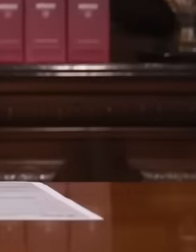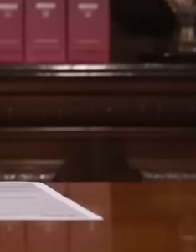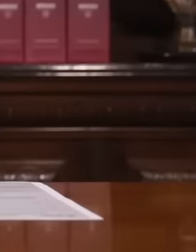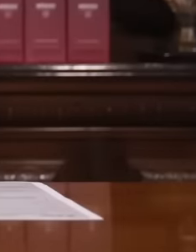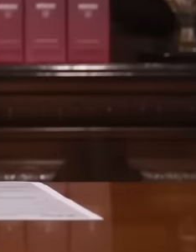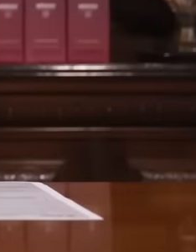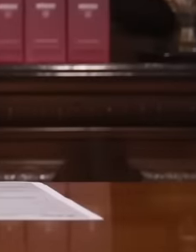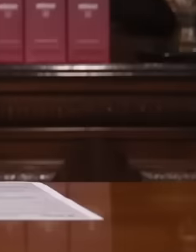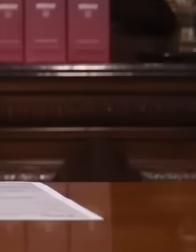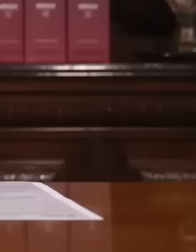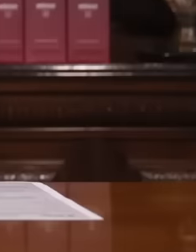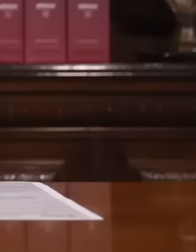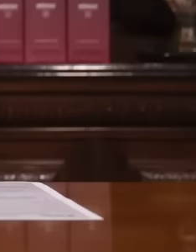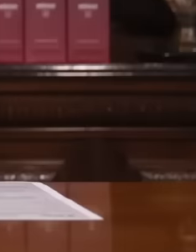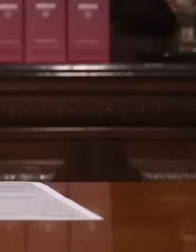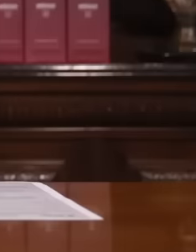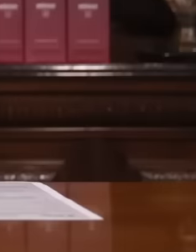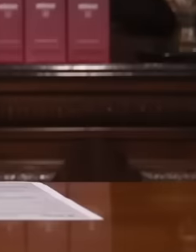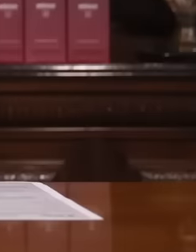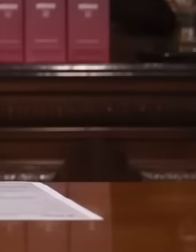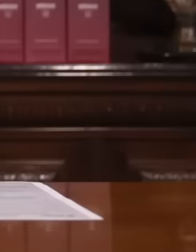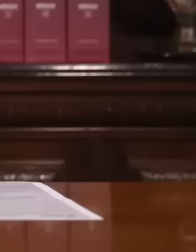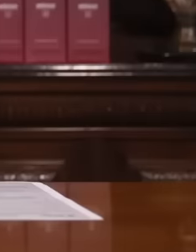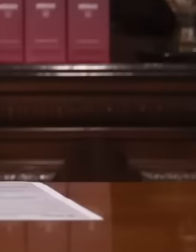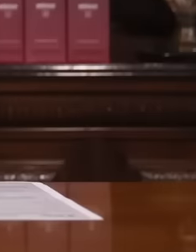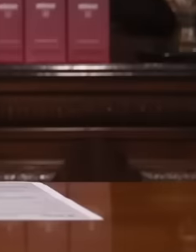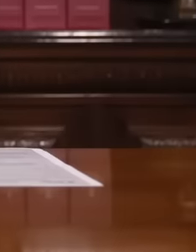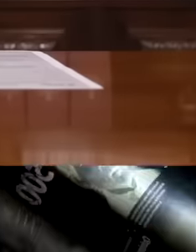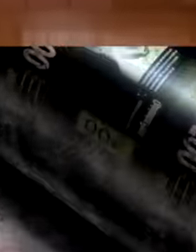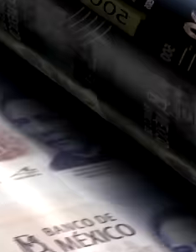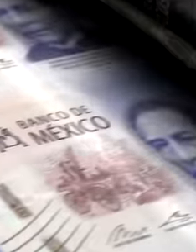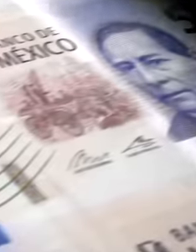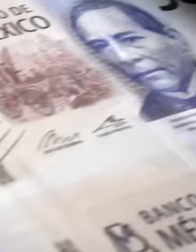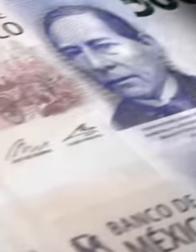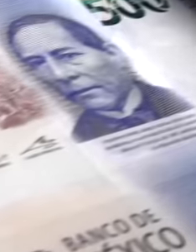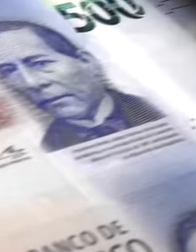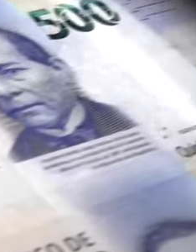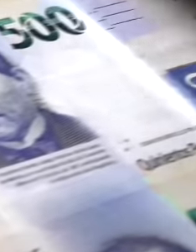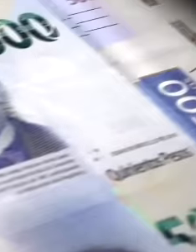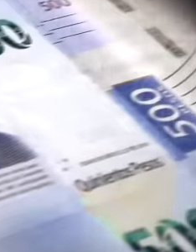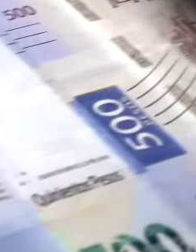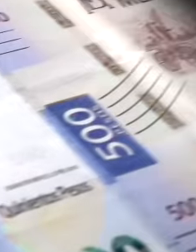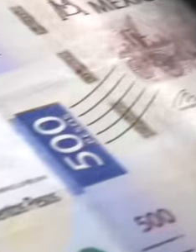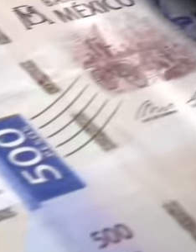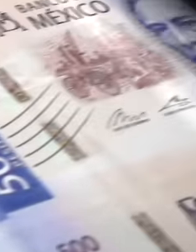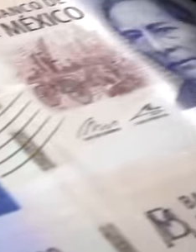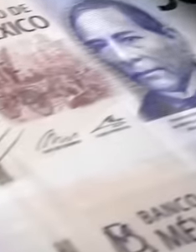because when carrying out a new reform of the judiciary many economic interests are